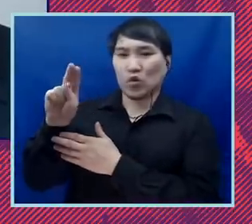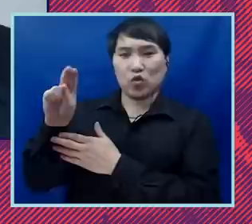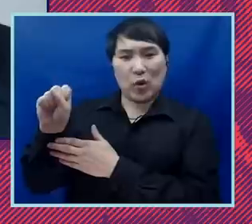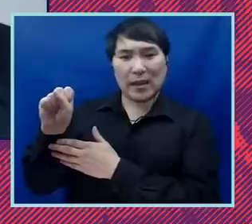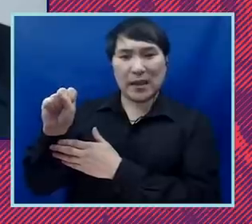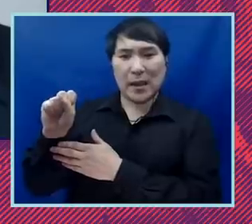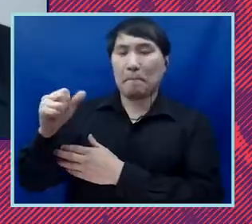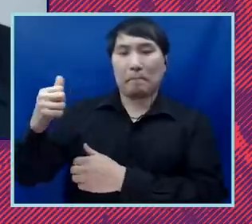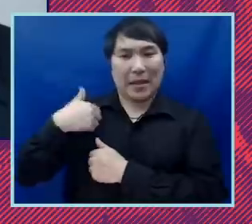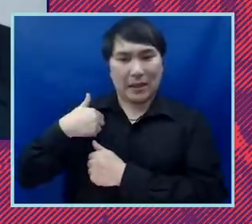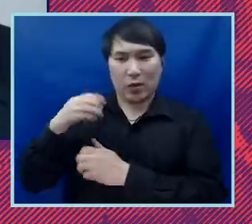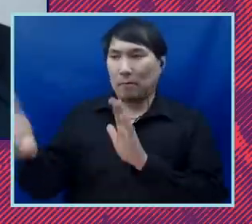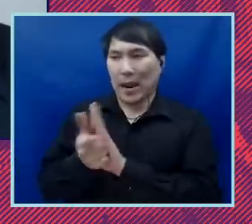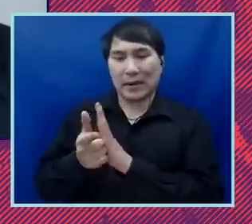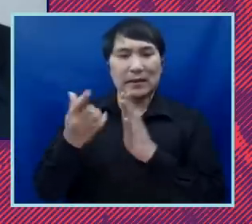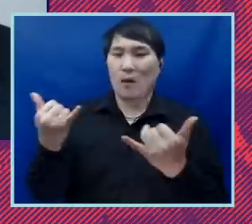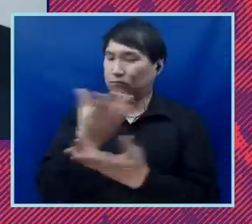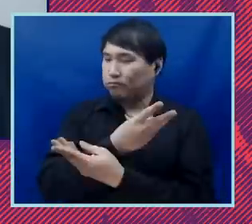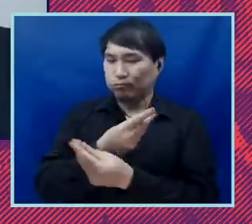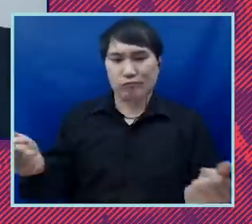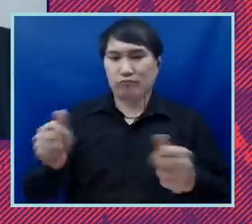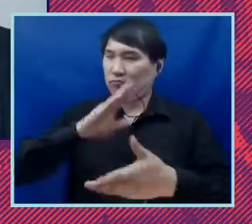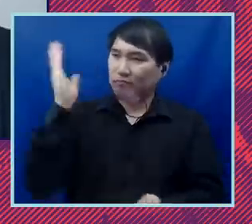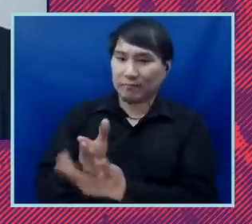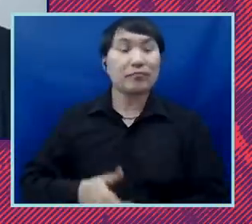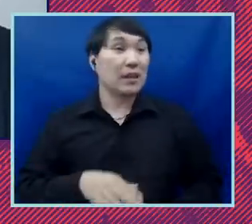eliminated. So, one of the cases that we brought that we ended up losing. And fact,